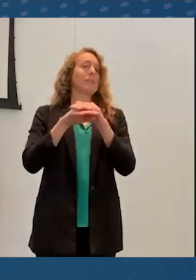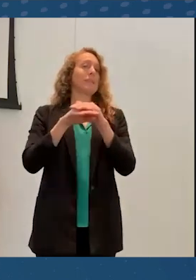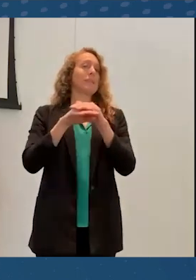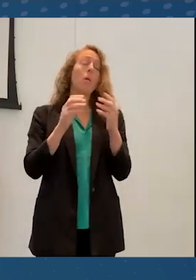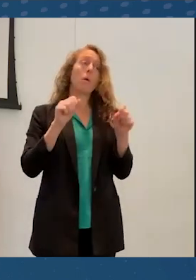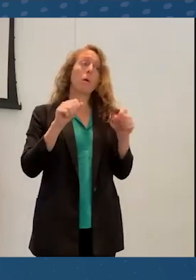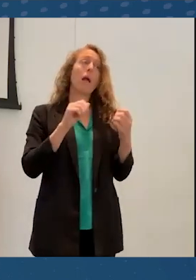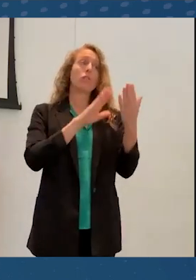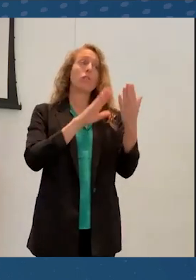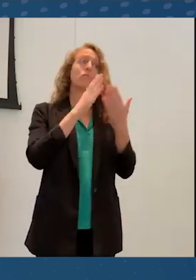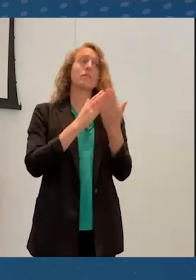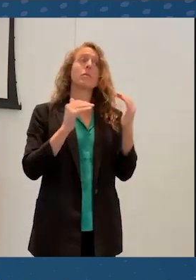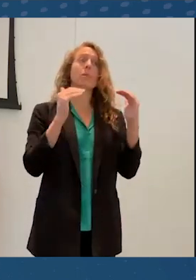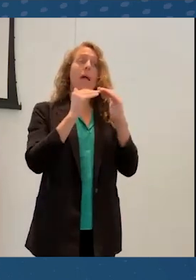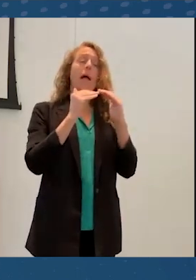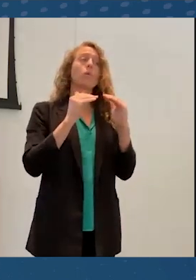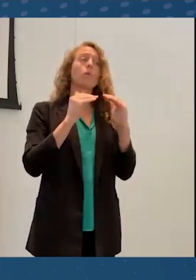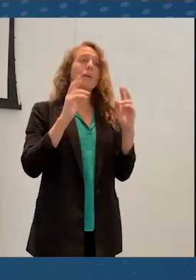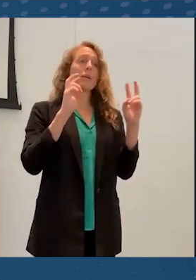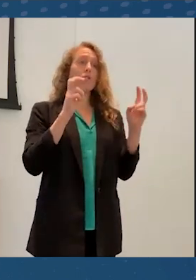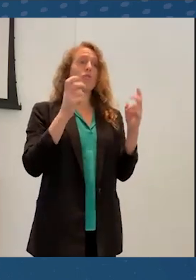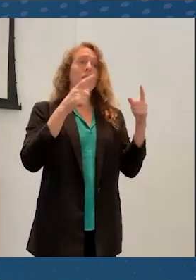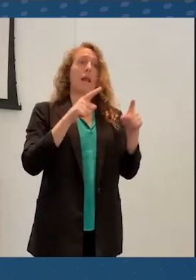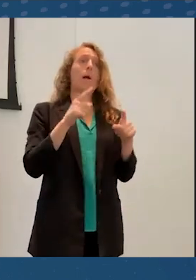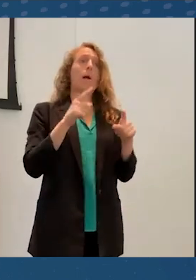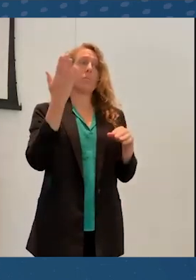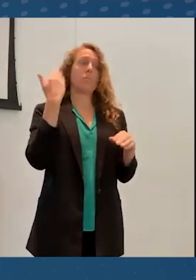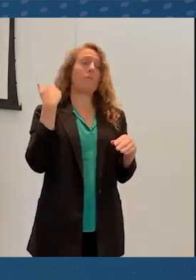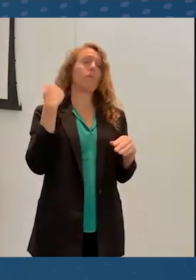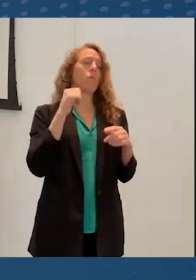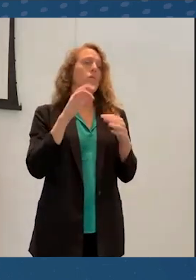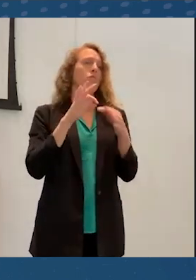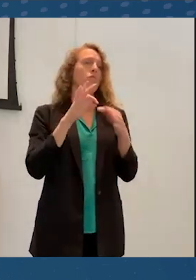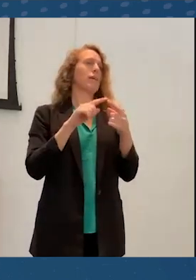that happen in virtual conferences very broadly.